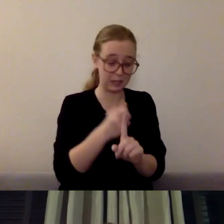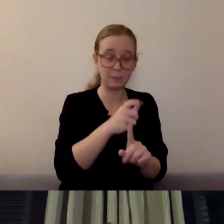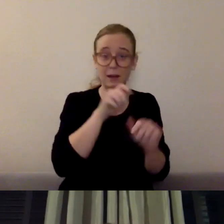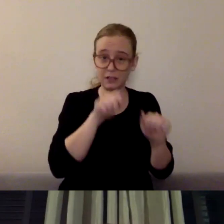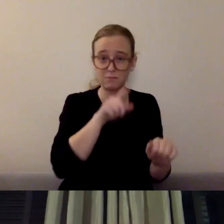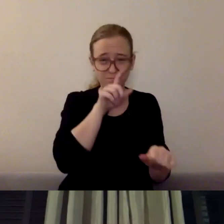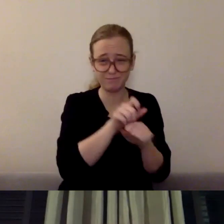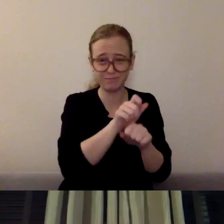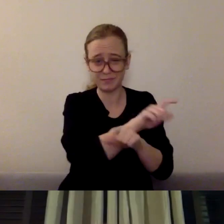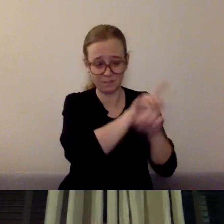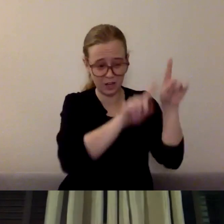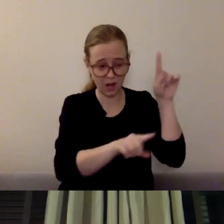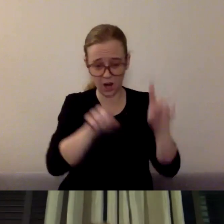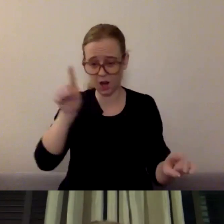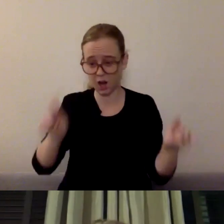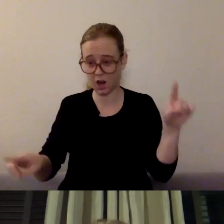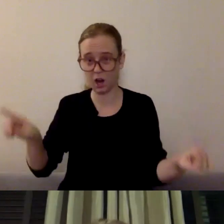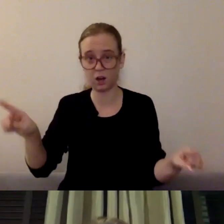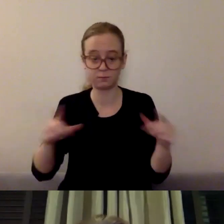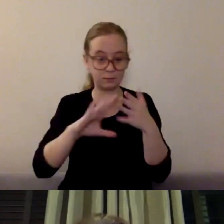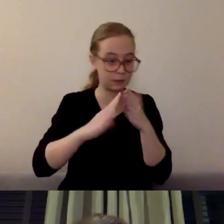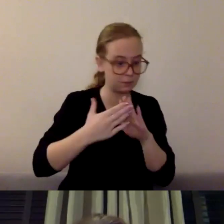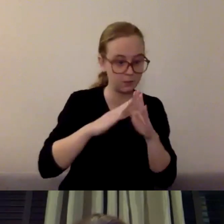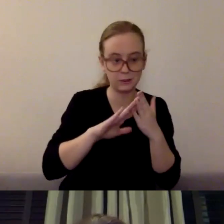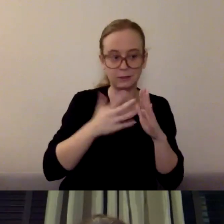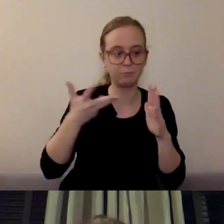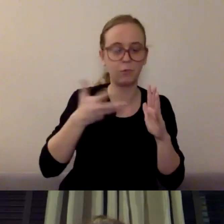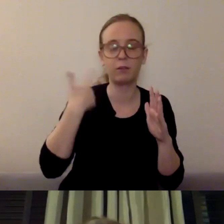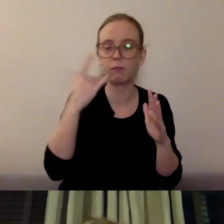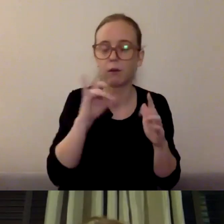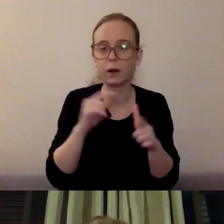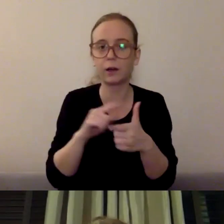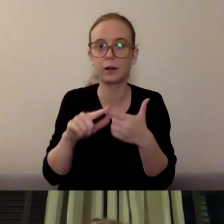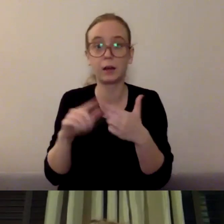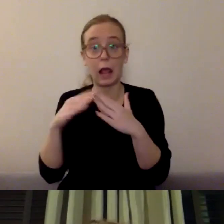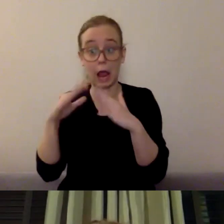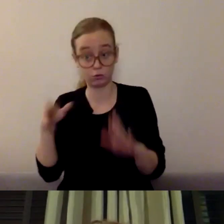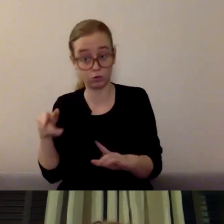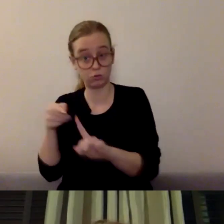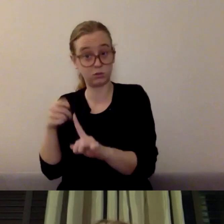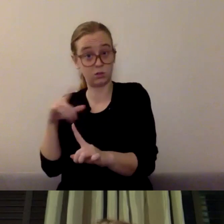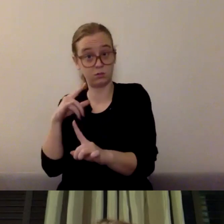existed prior to this pandemic. There are households that were thriving and there were households that were struggling.